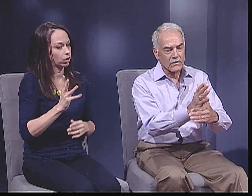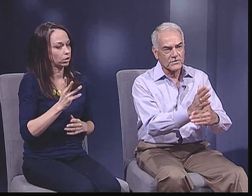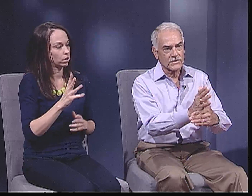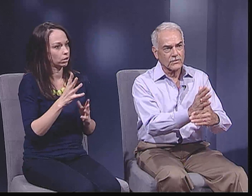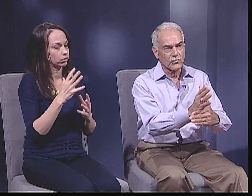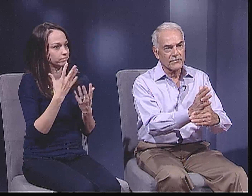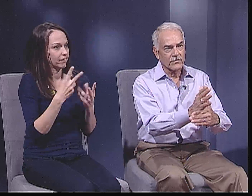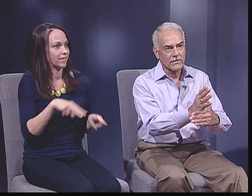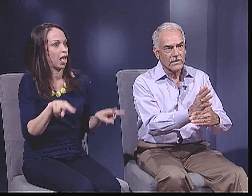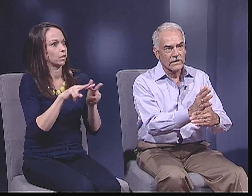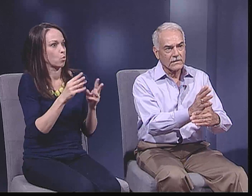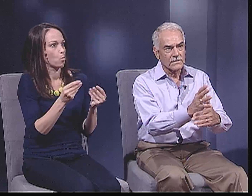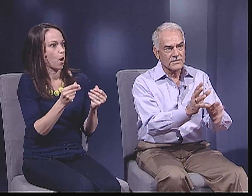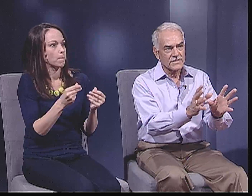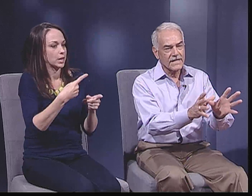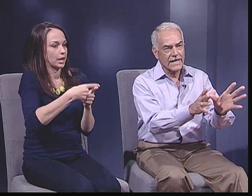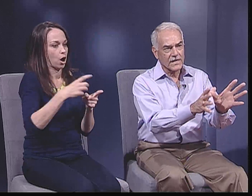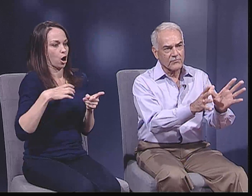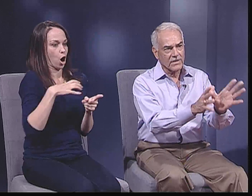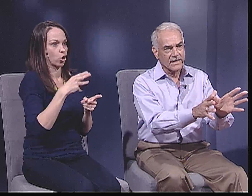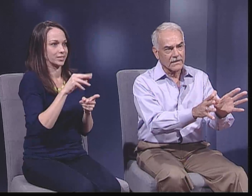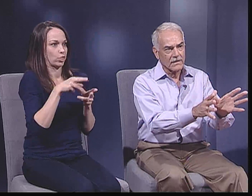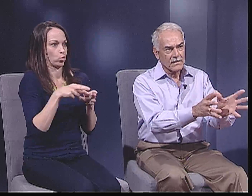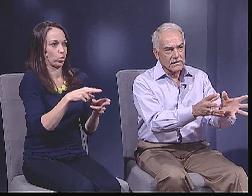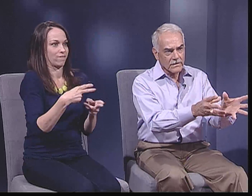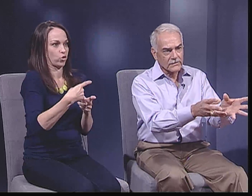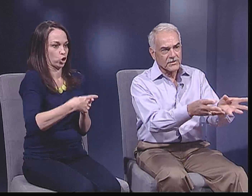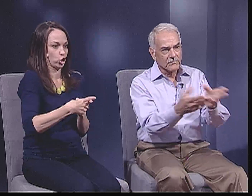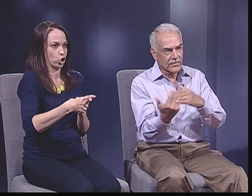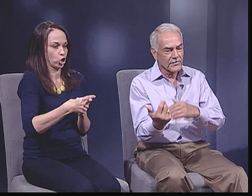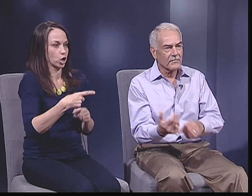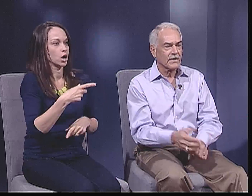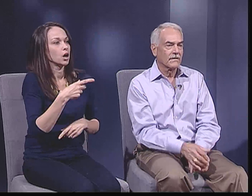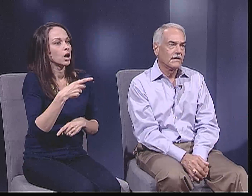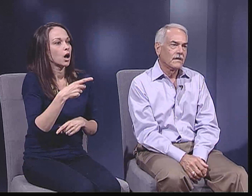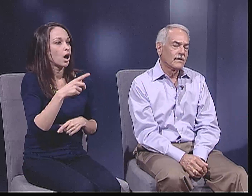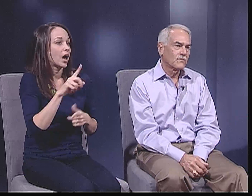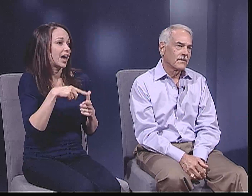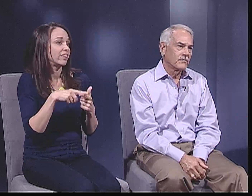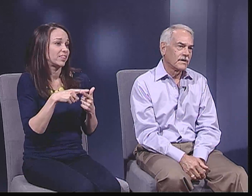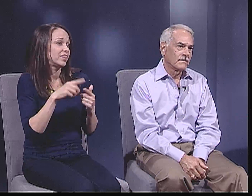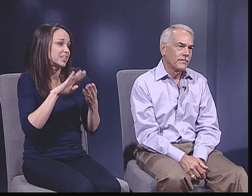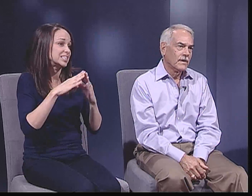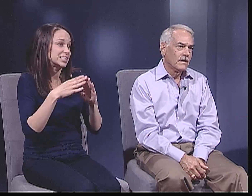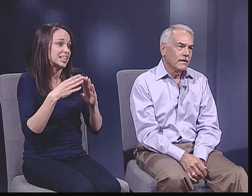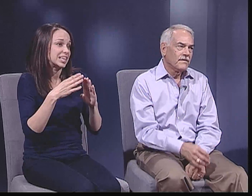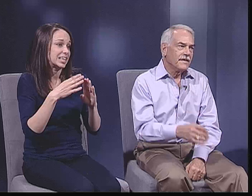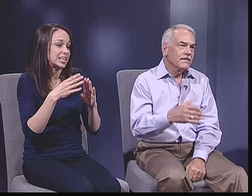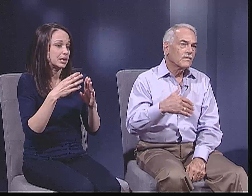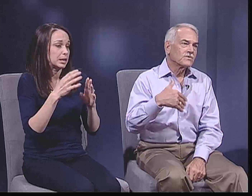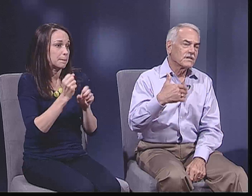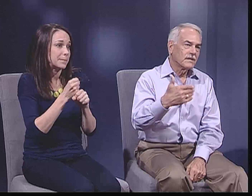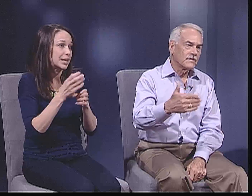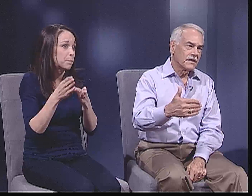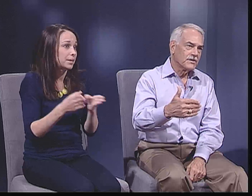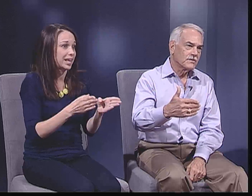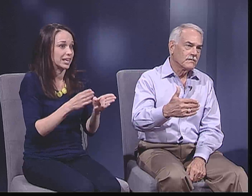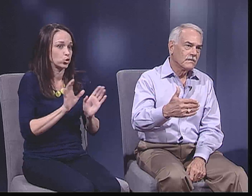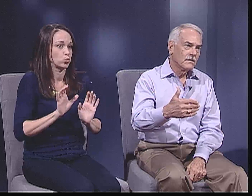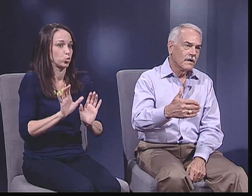They used to be on prime real estate at Congress at the river, until the city had a plan, literally to burn them out and drive them out.